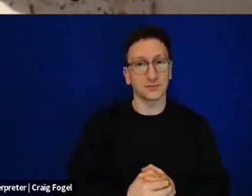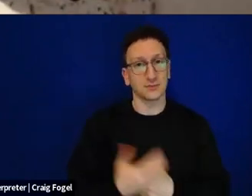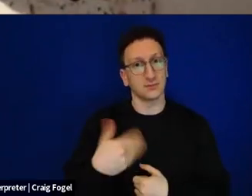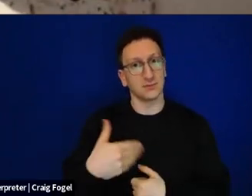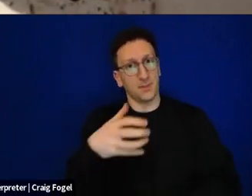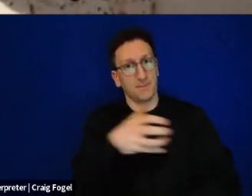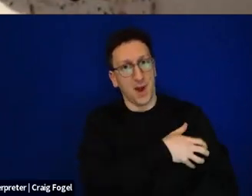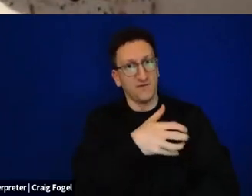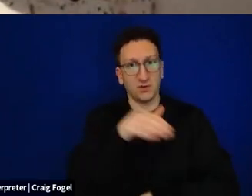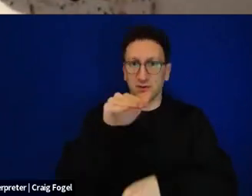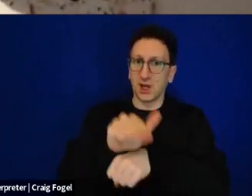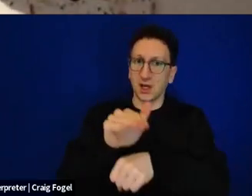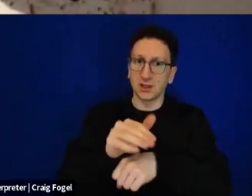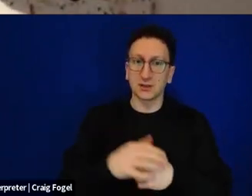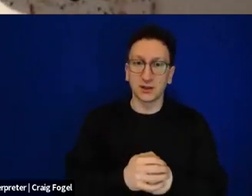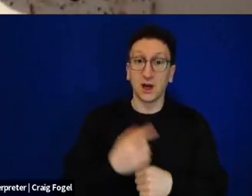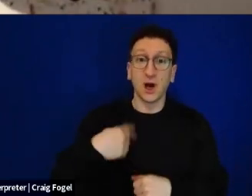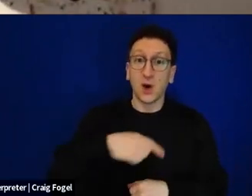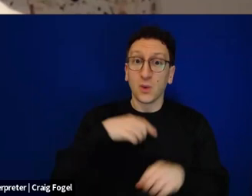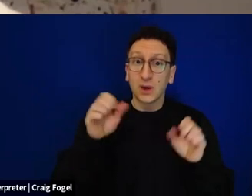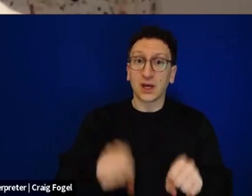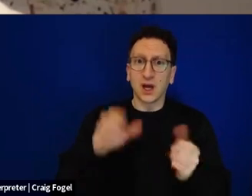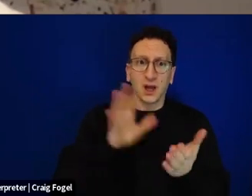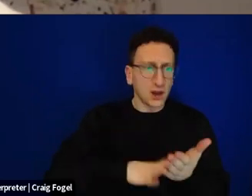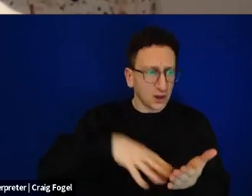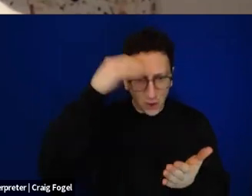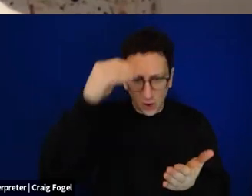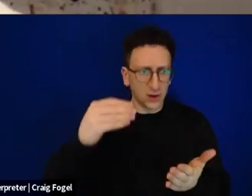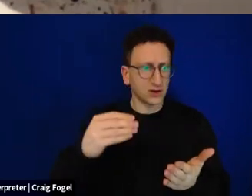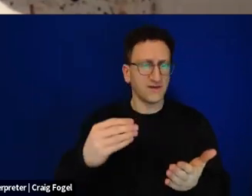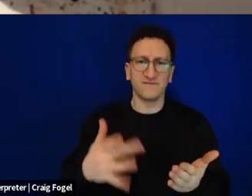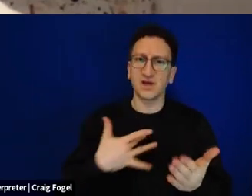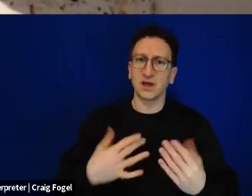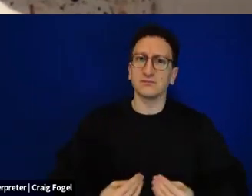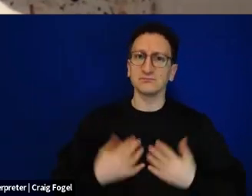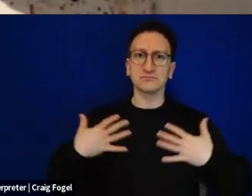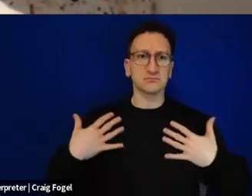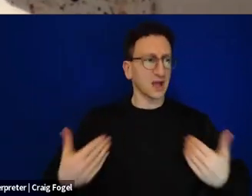As a night that can give us koach, that can give us the energy and the power to do what